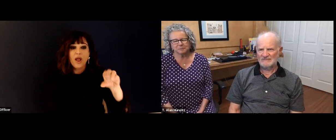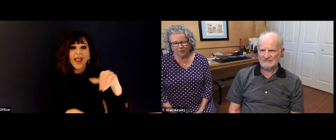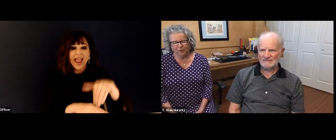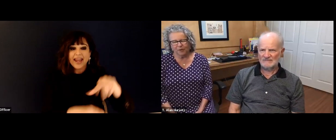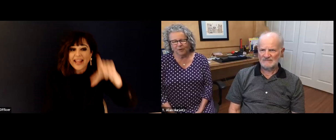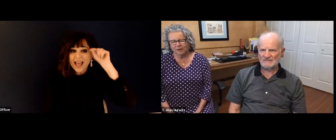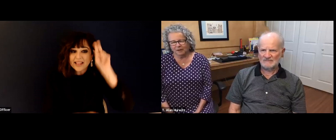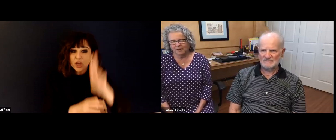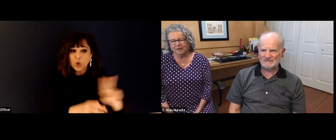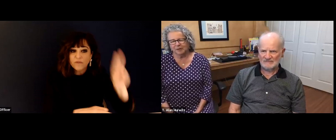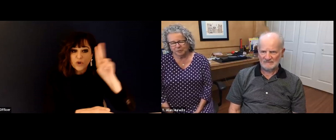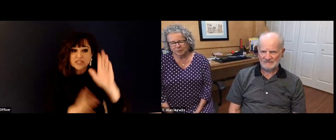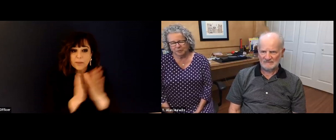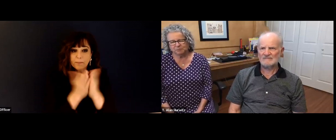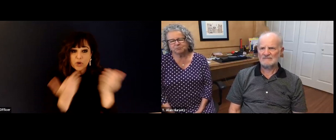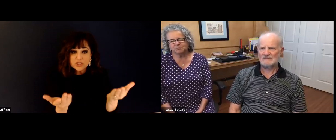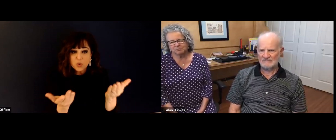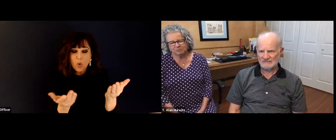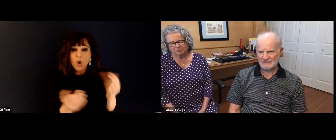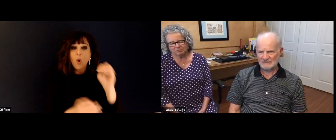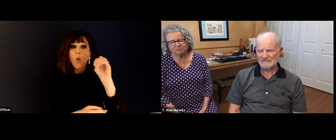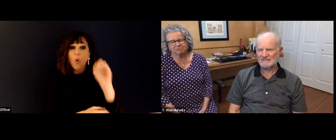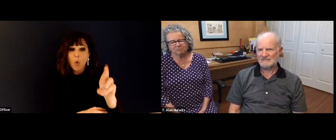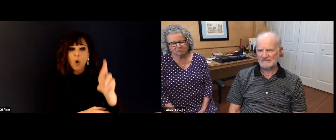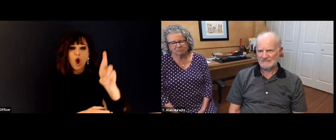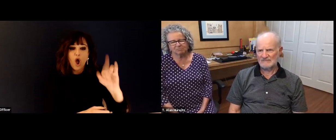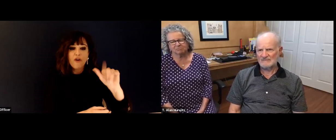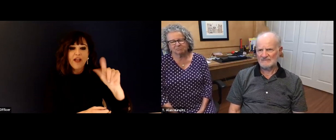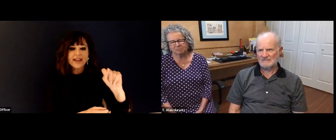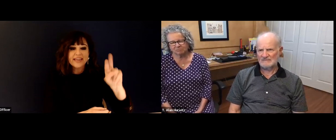had a chance to buy Allen's book, you can buy Allen's book